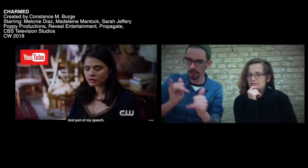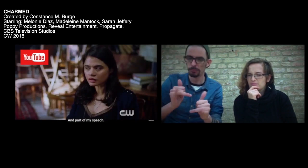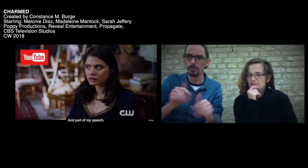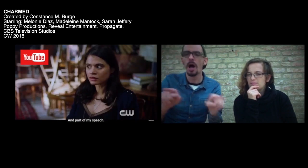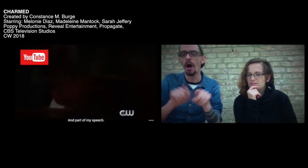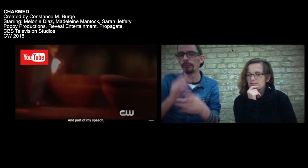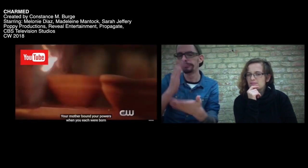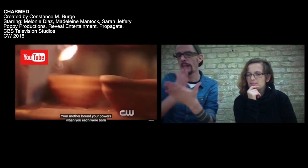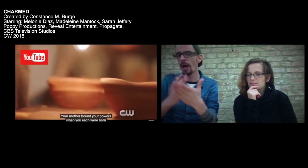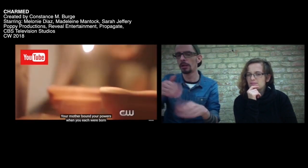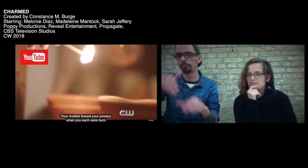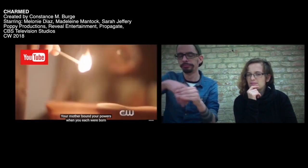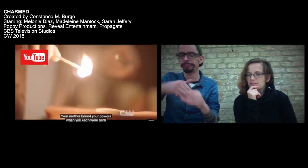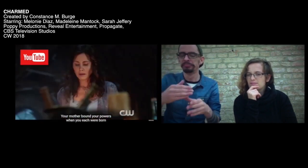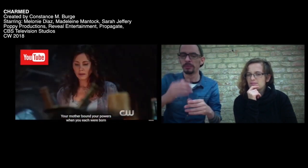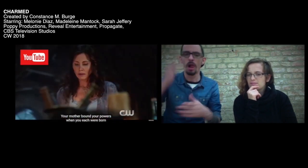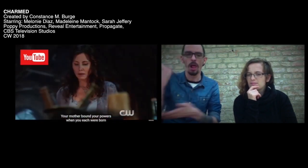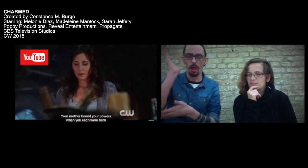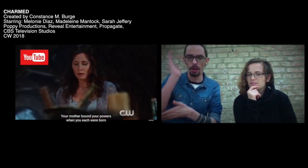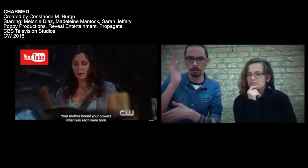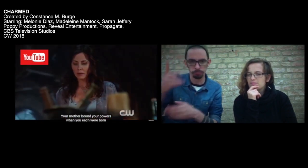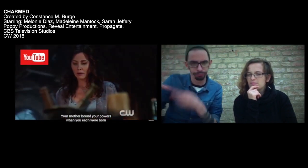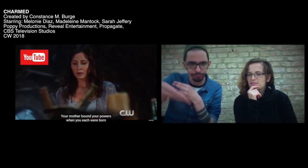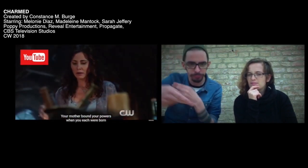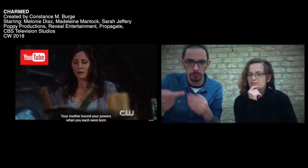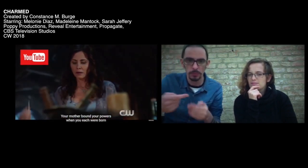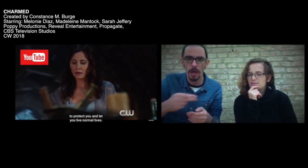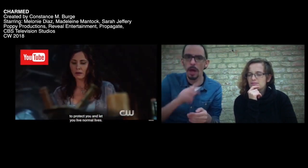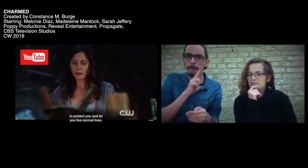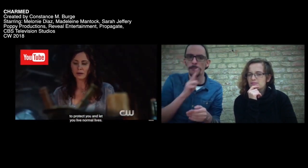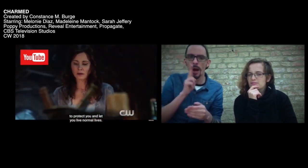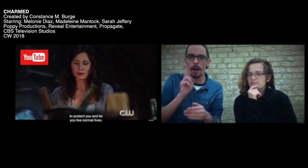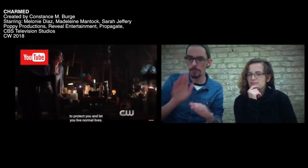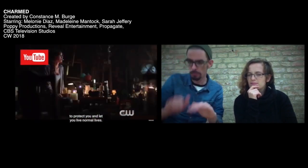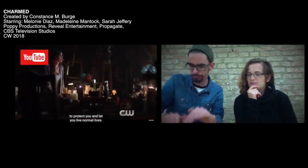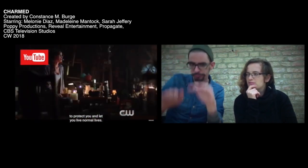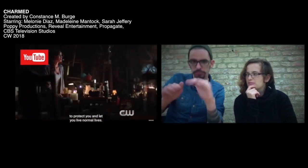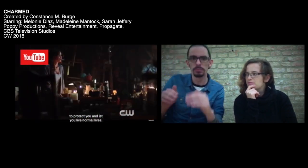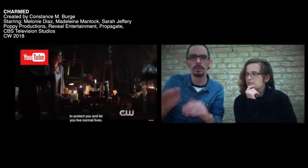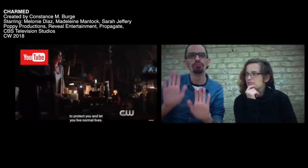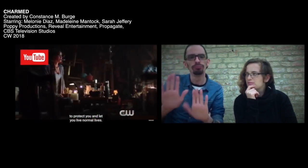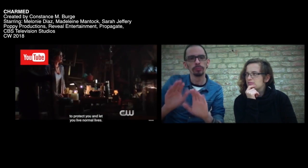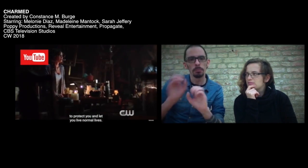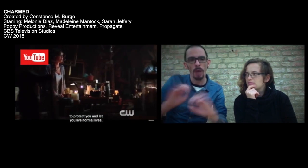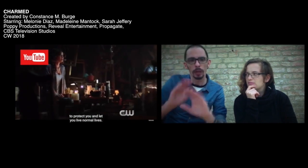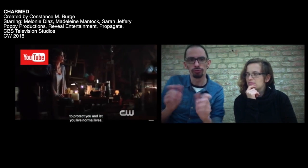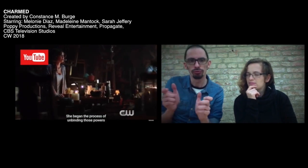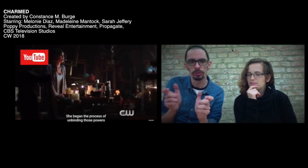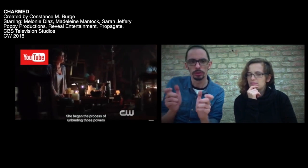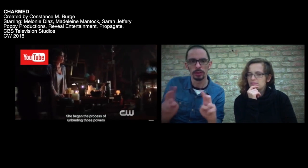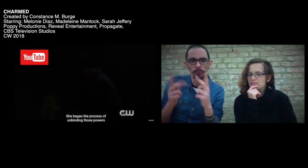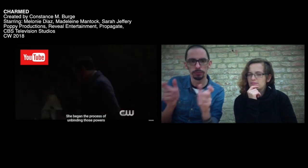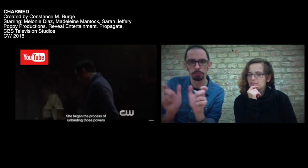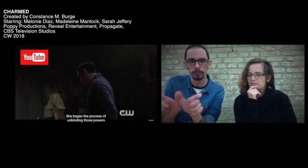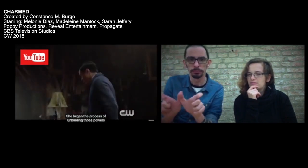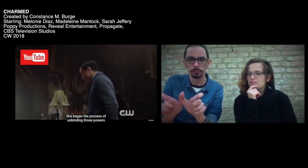[Genau, und ein Teil meiner Rede.] [Eure Mutter band die Kraft, als ihr geboren wurdet]